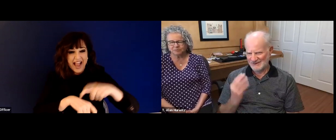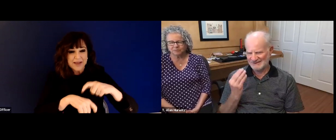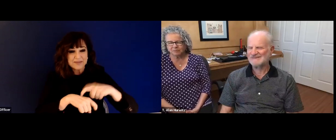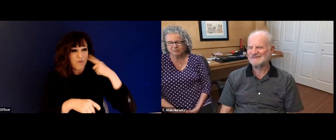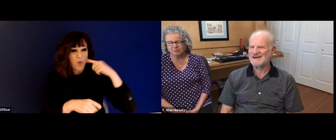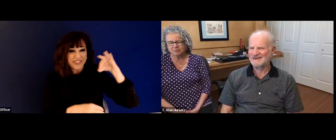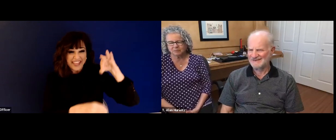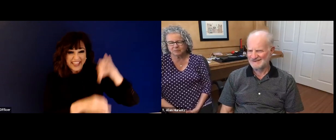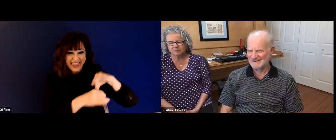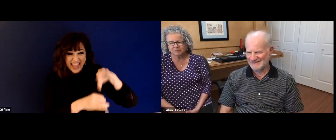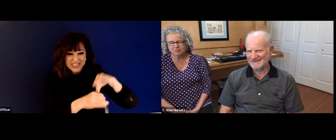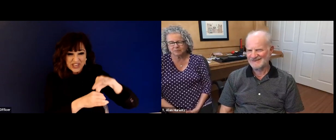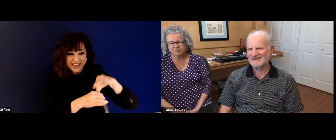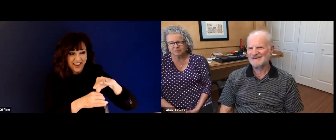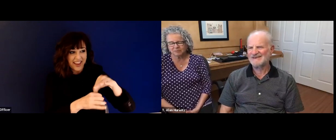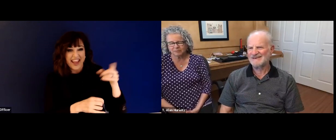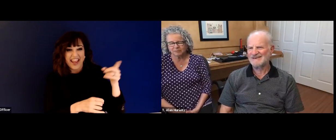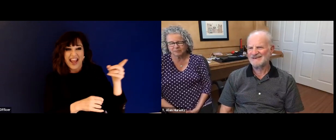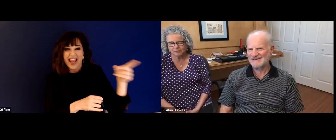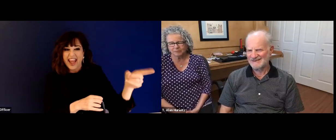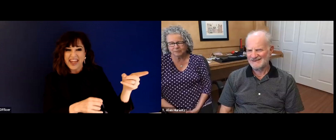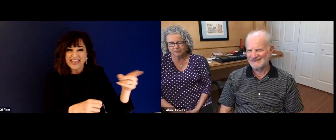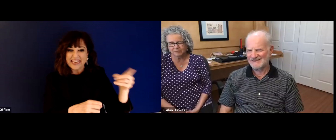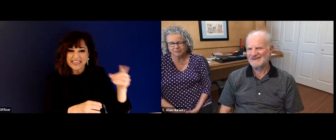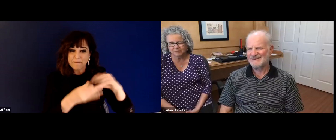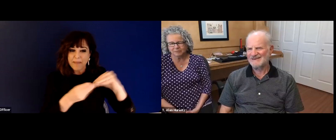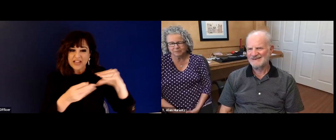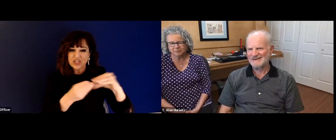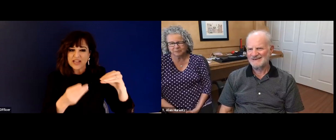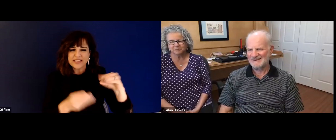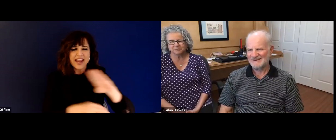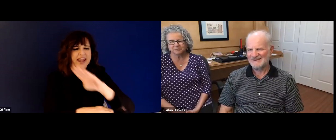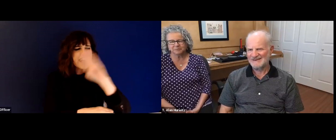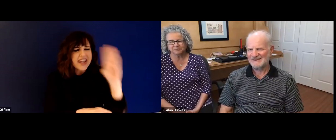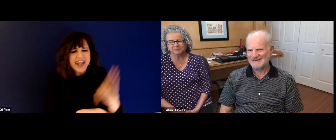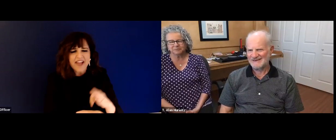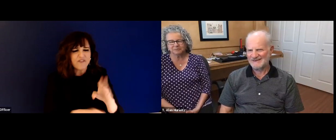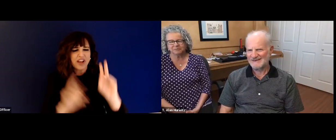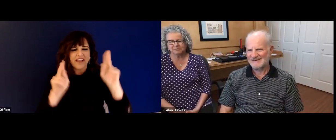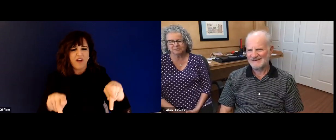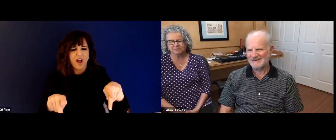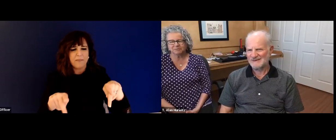Lincoln as well applied for or just went after 14 different